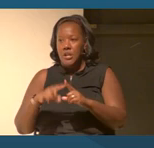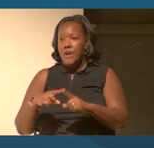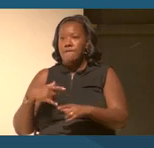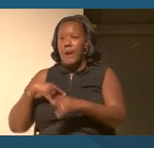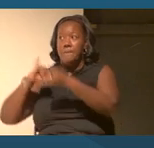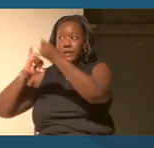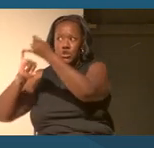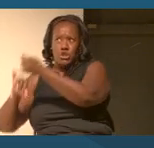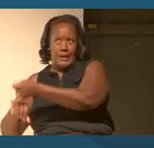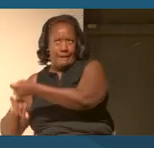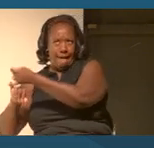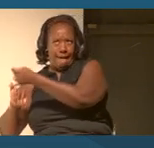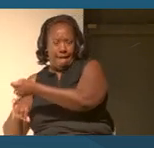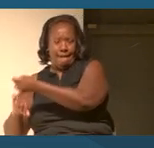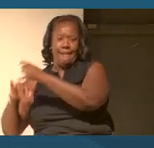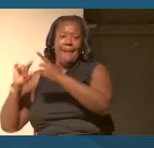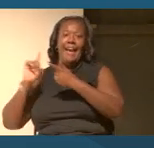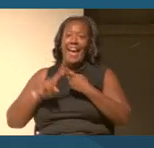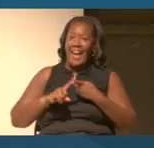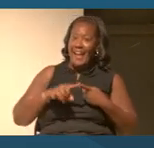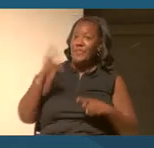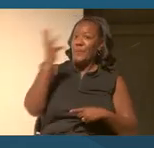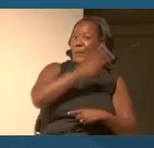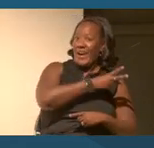Hawaii and the West Coast.